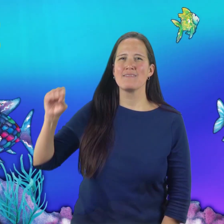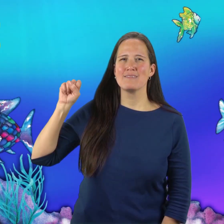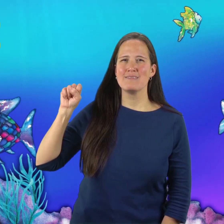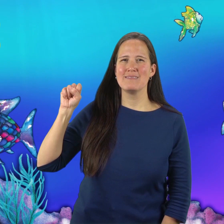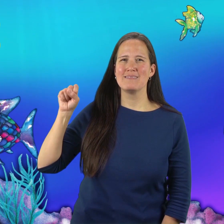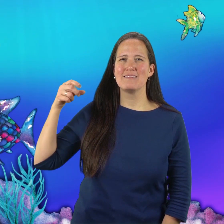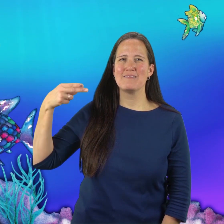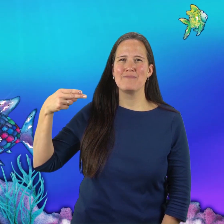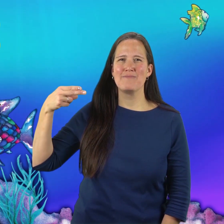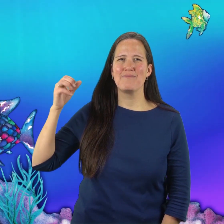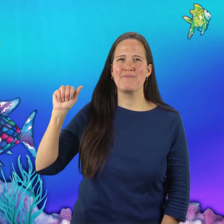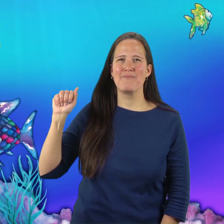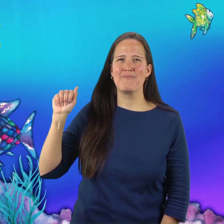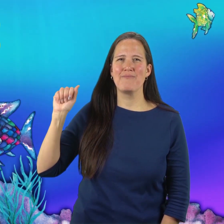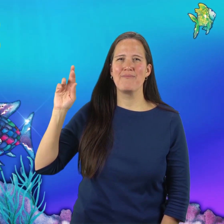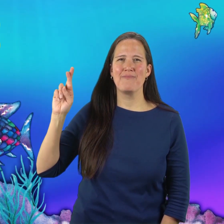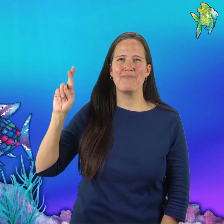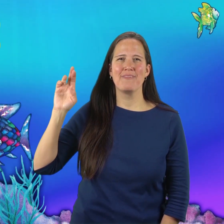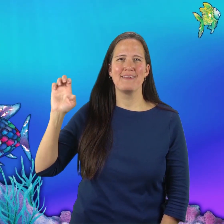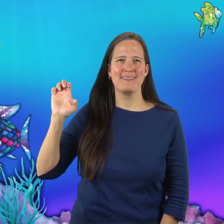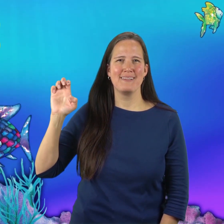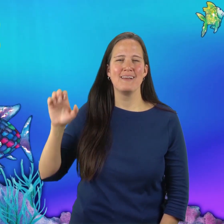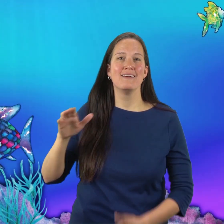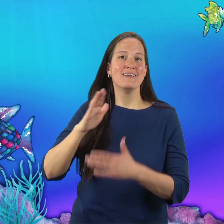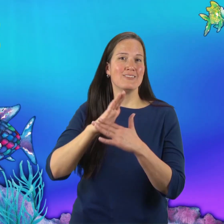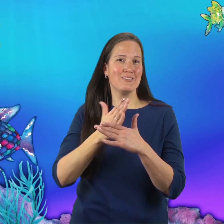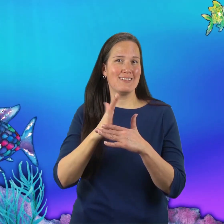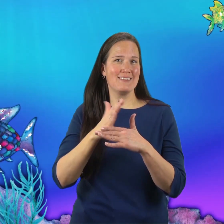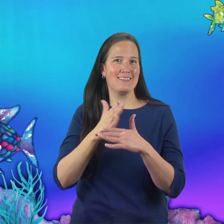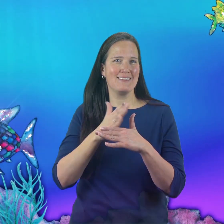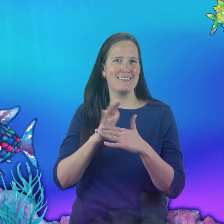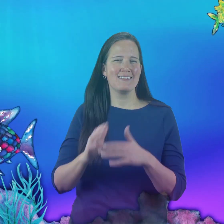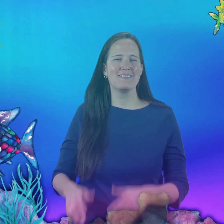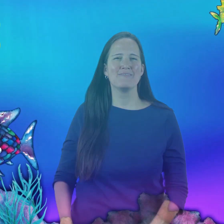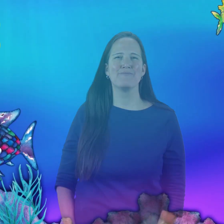Share